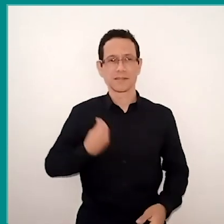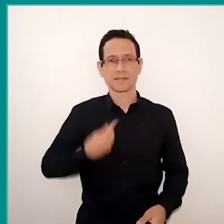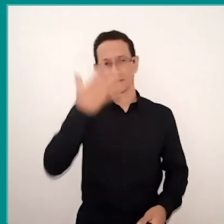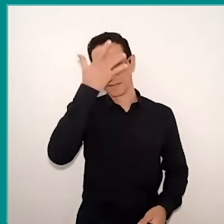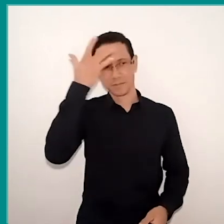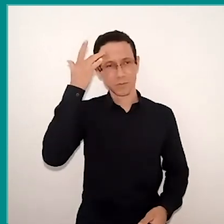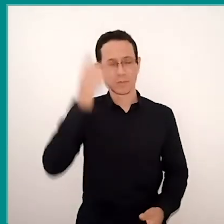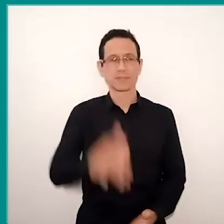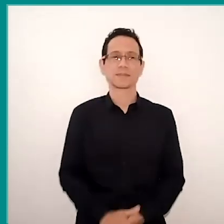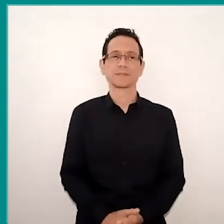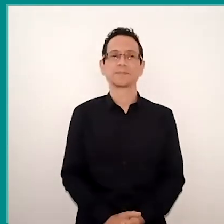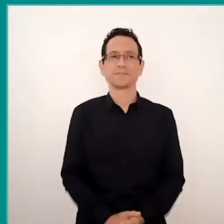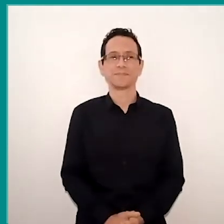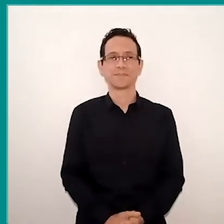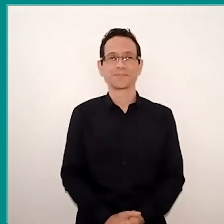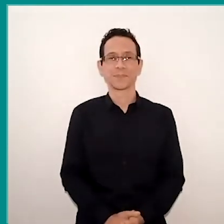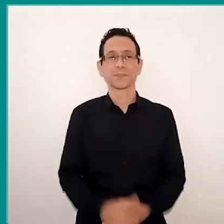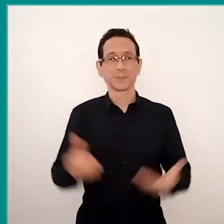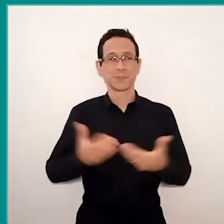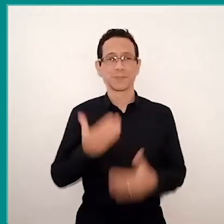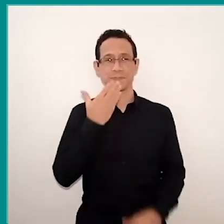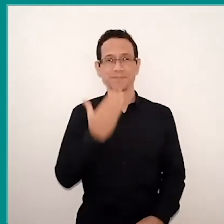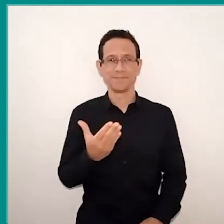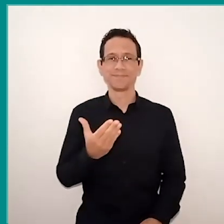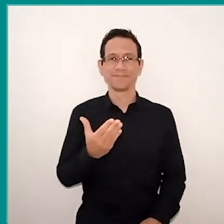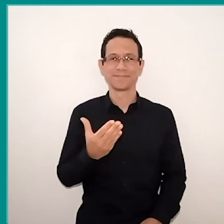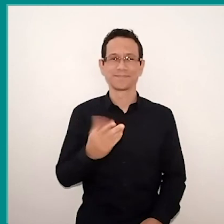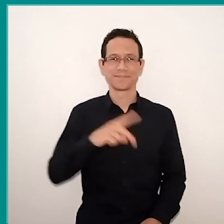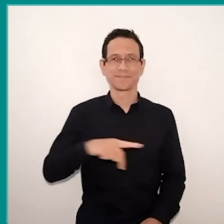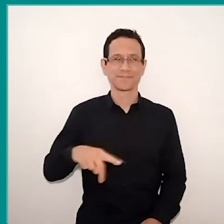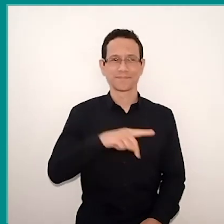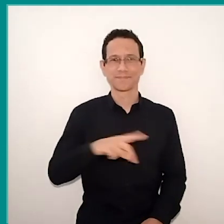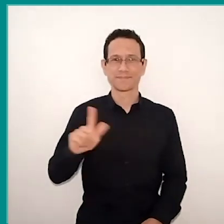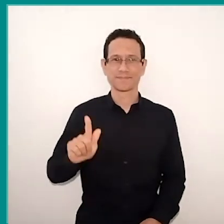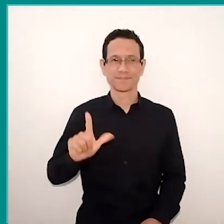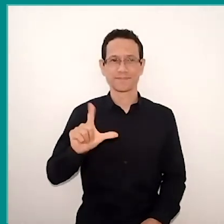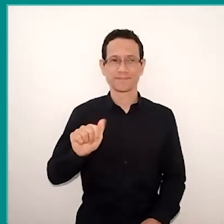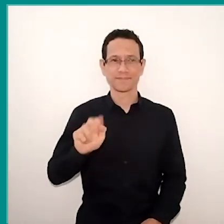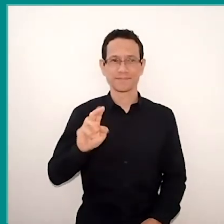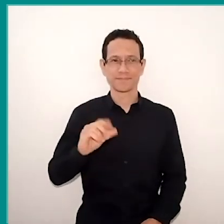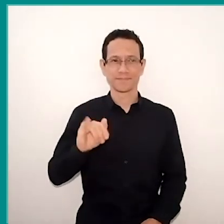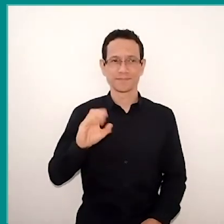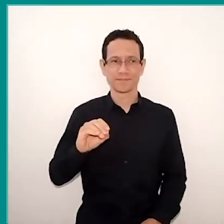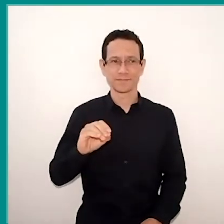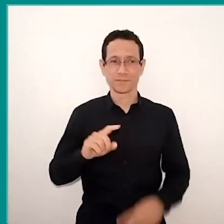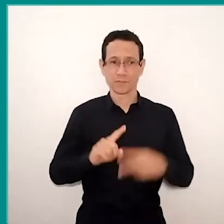I will now ask our professor Glaucio, I'll do two questions for him,